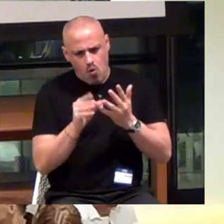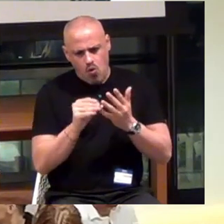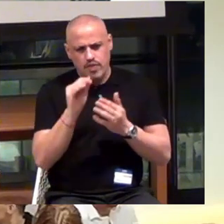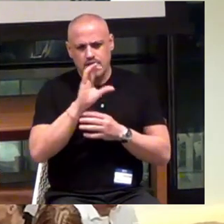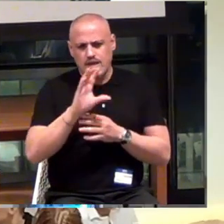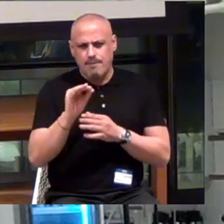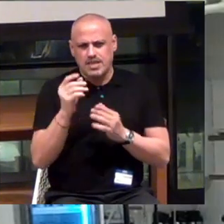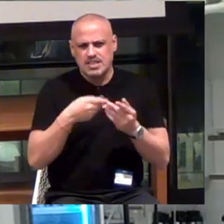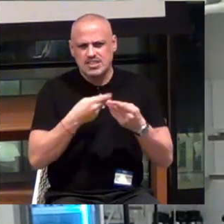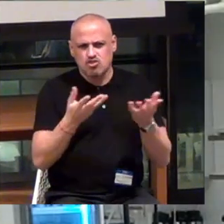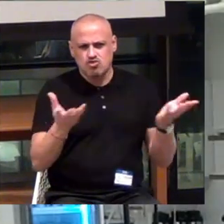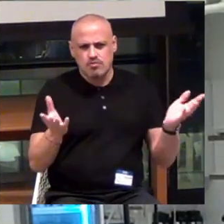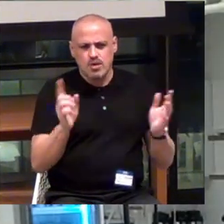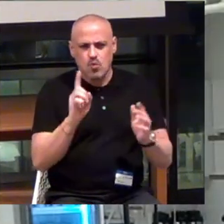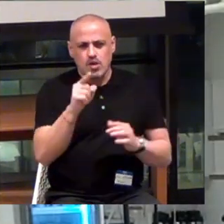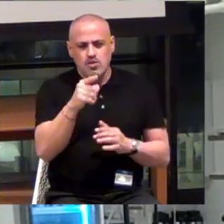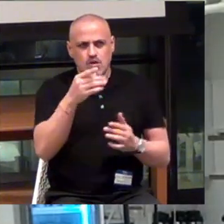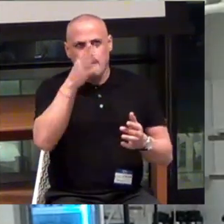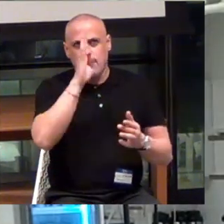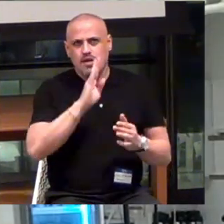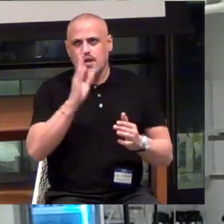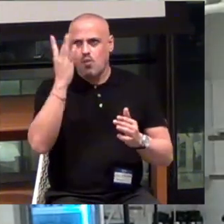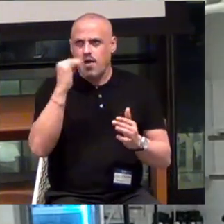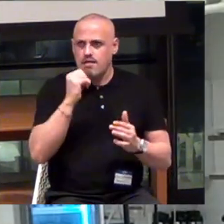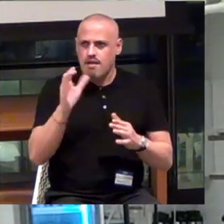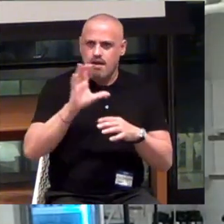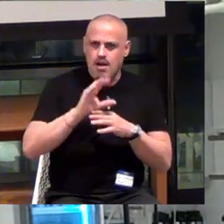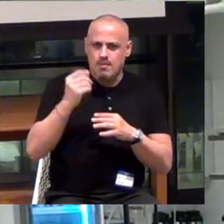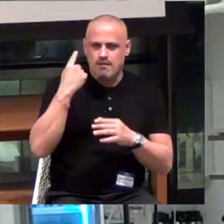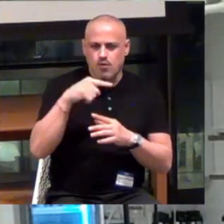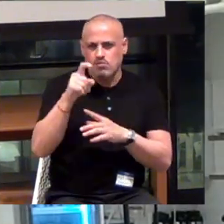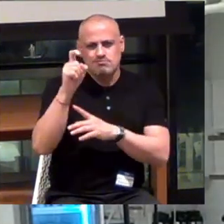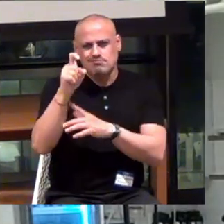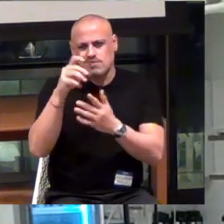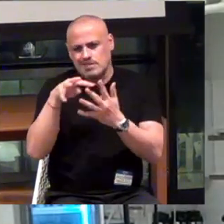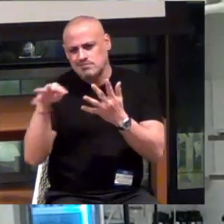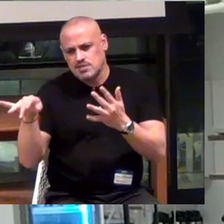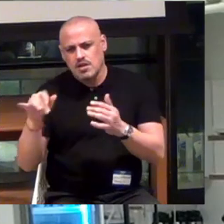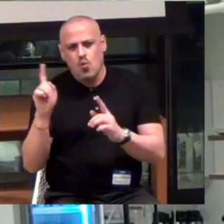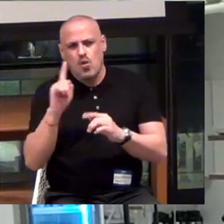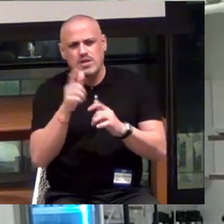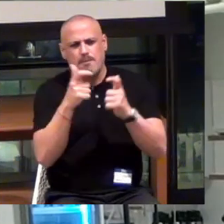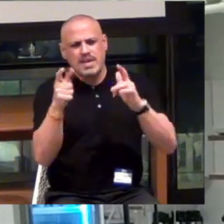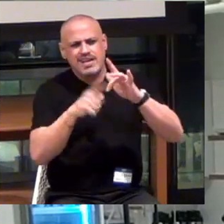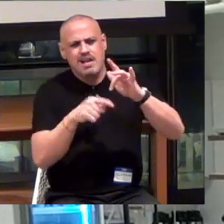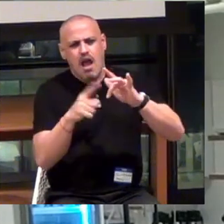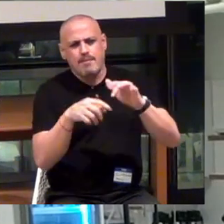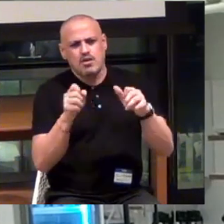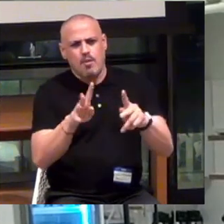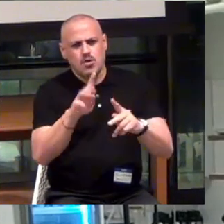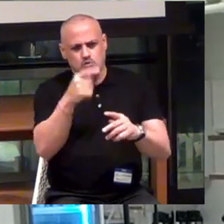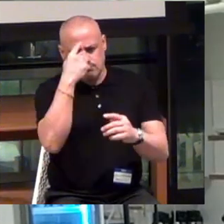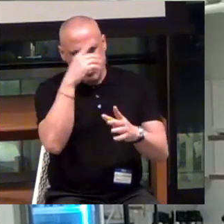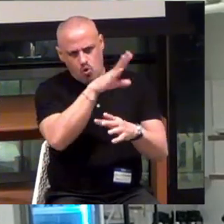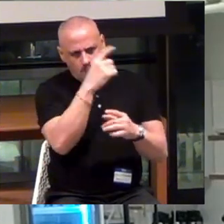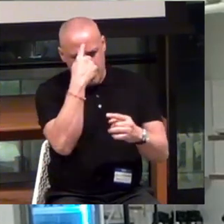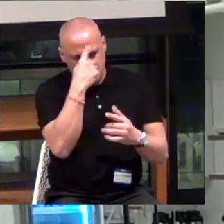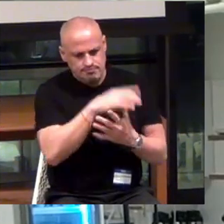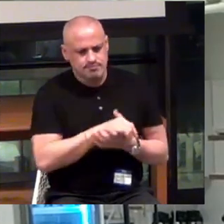you -- oh my gosh. How is there not a company for X? Where are the big gaps and opportunities in your mind?